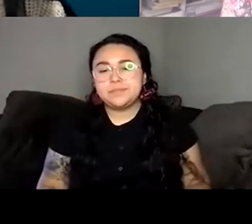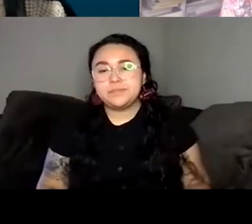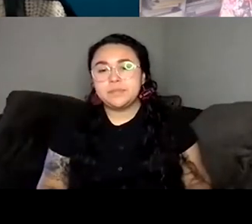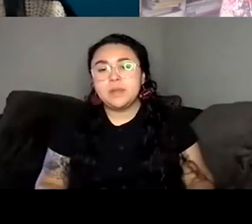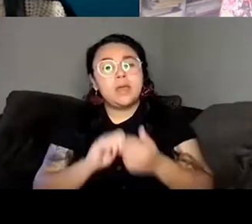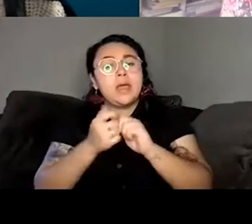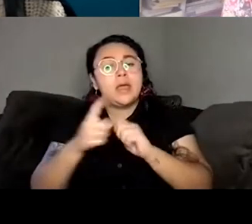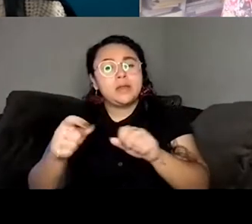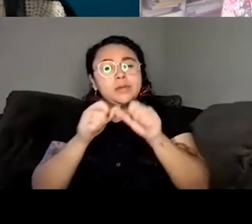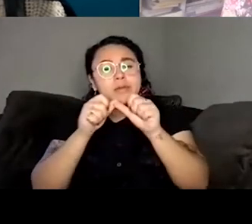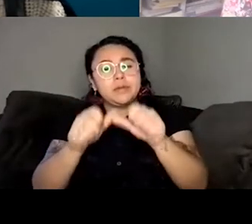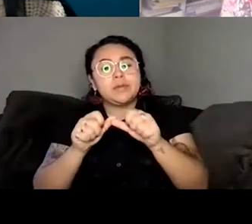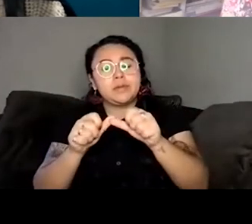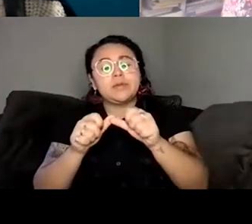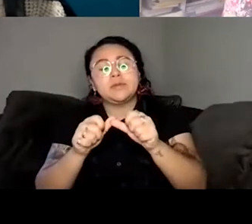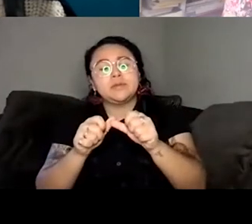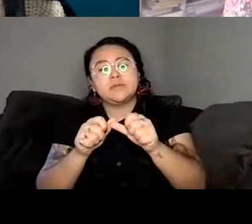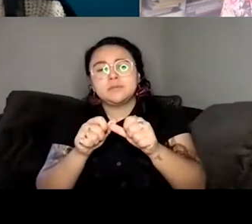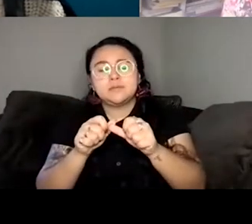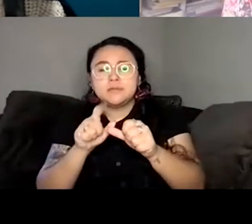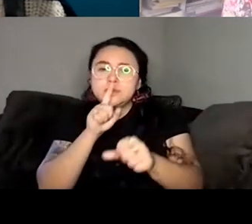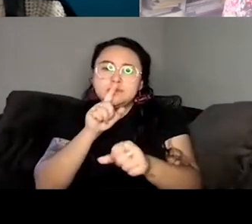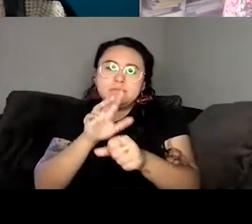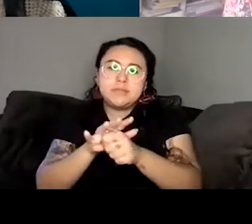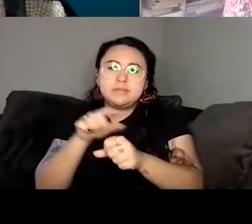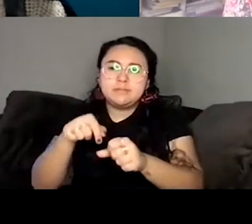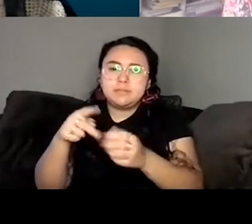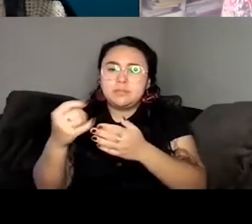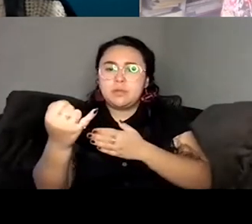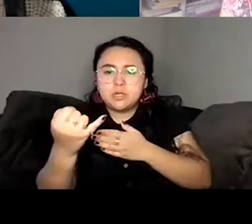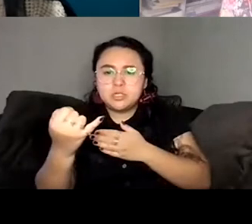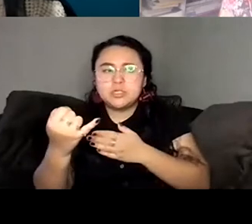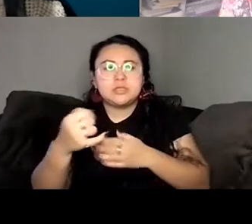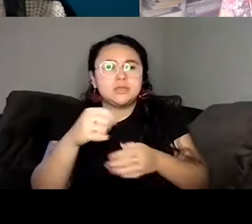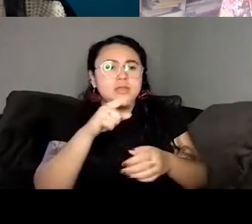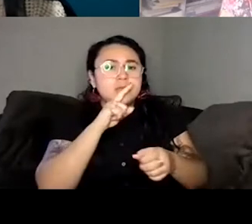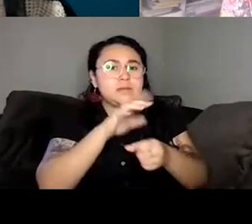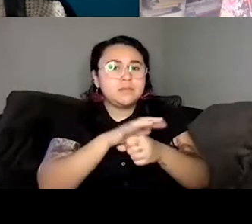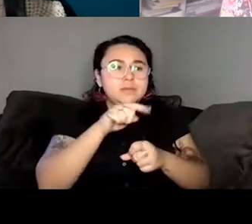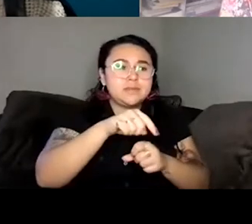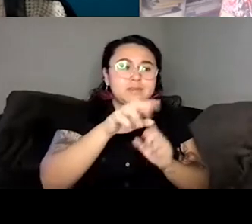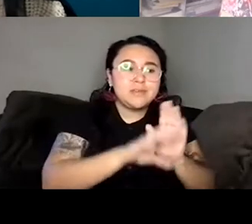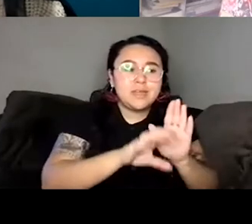to Willa, you said it began with her It began with this character. The book so beautifully